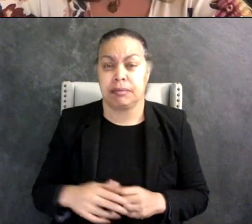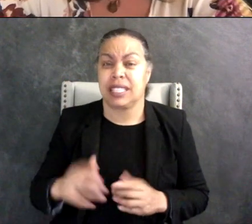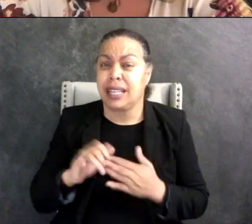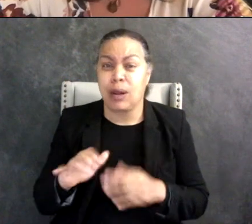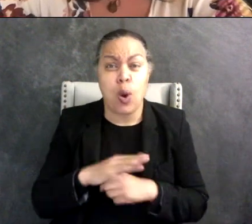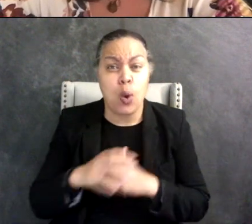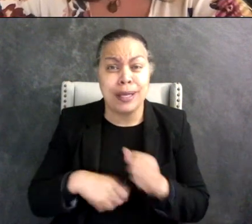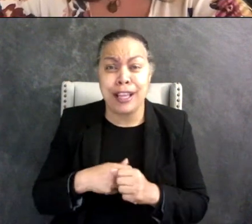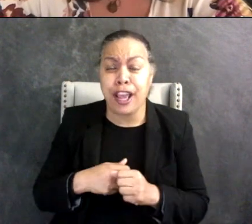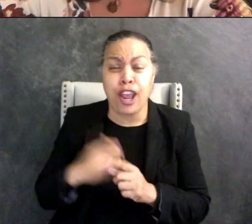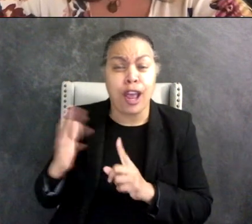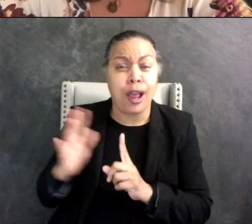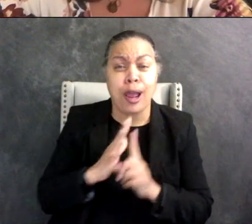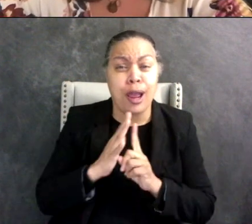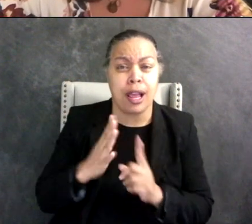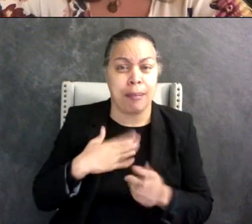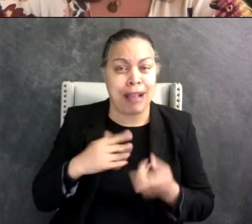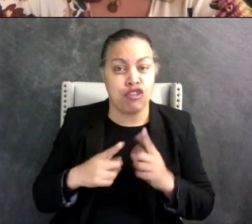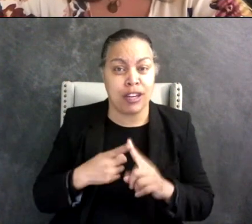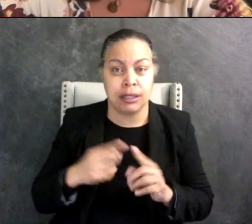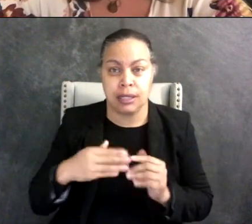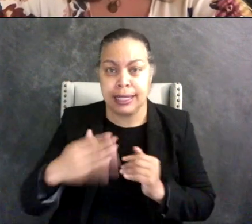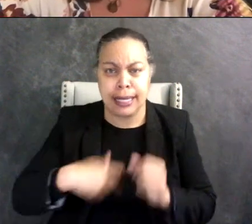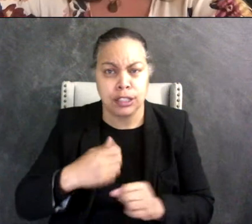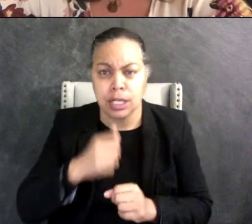my friends, and then the next year they weren't my friends anymore and I didn't understand why.